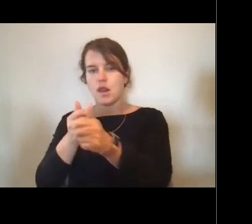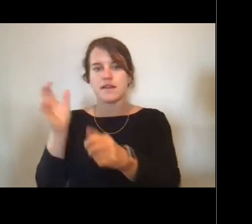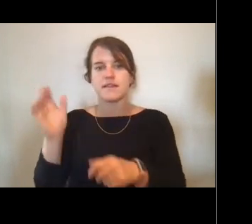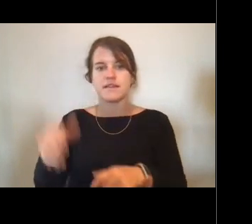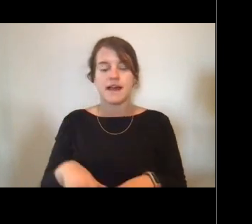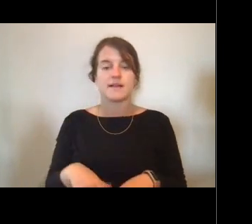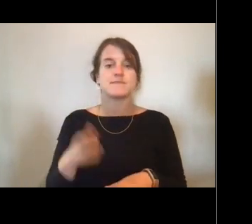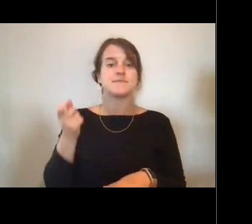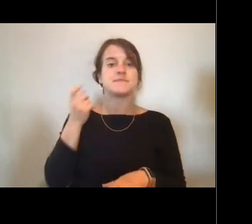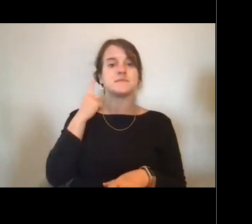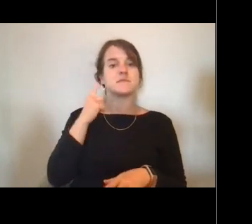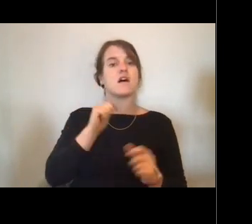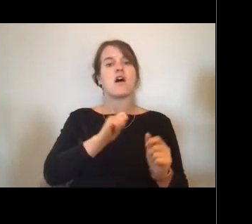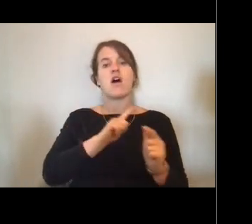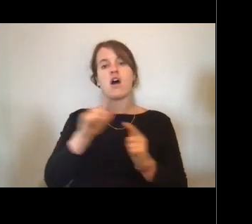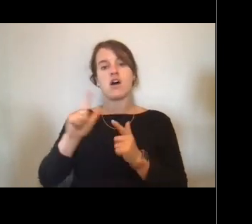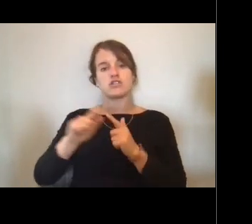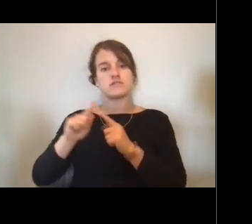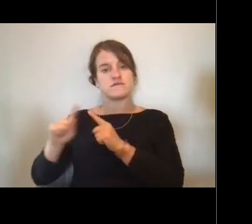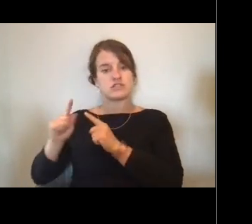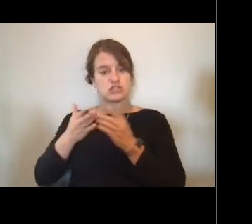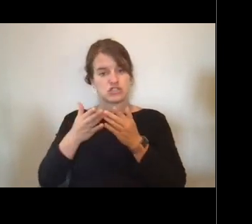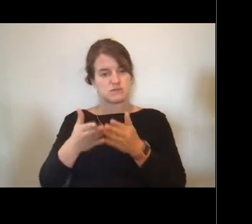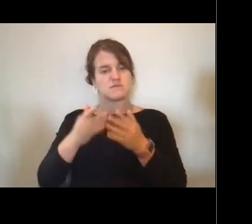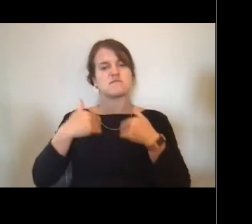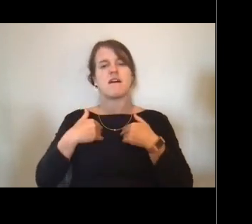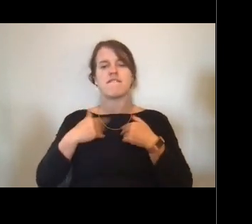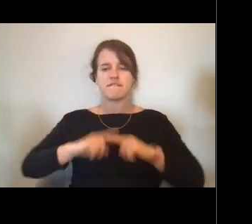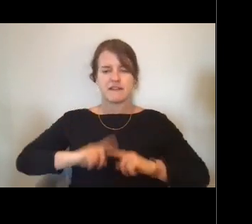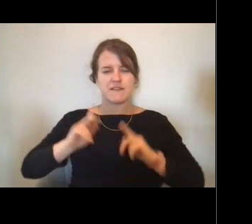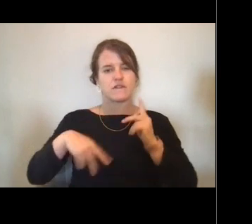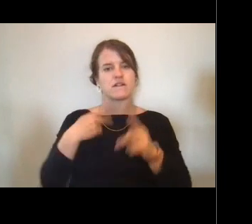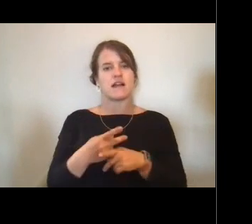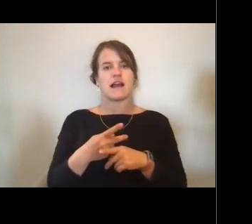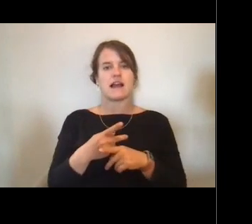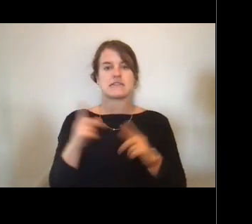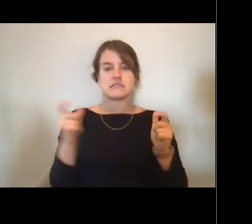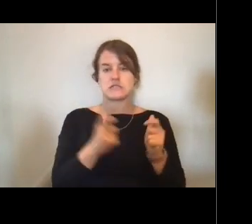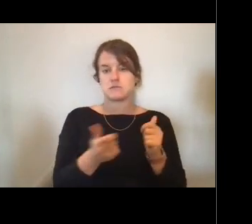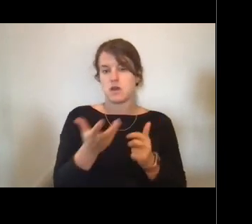They range in size. I think our smallest ship right now is the Ferdinand Hassler.